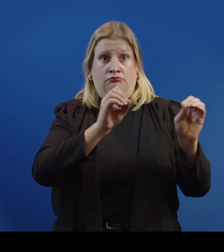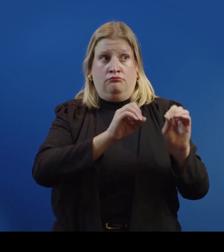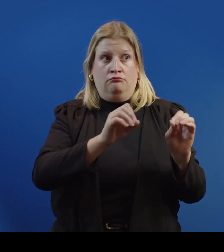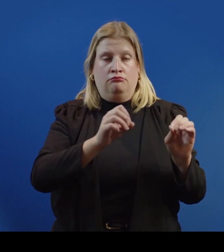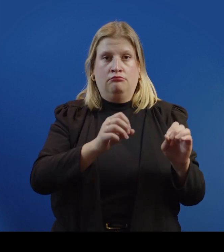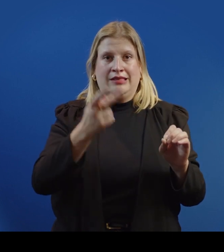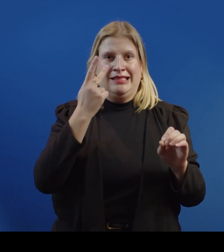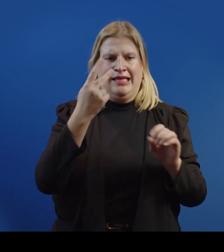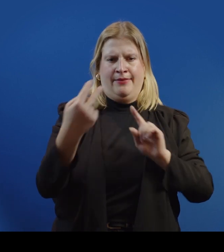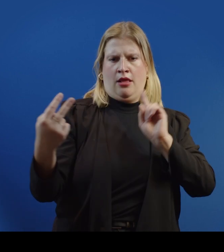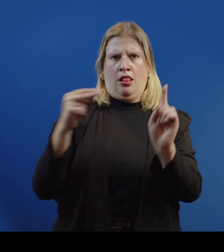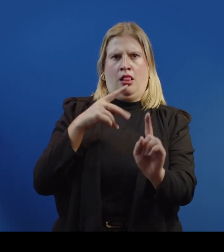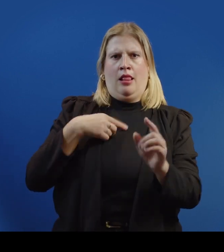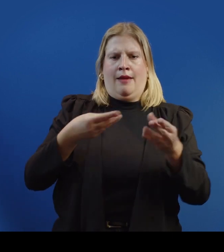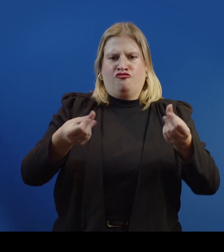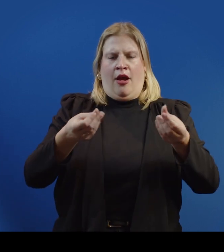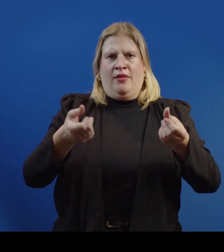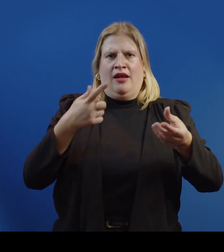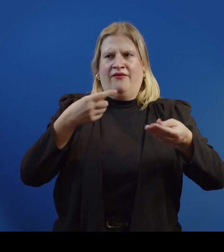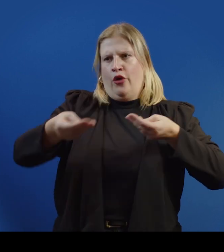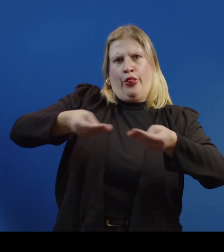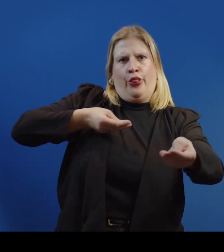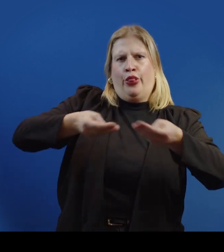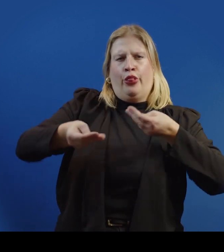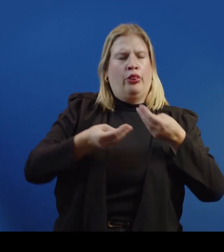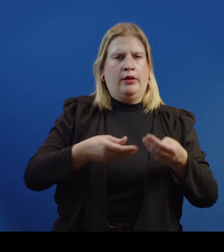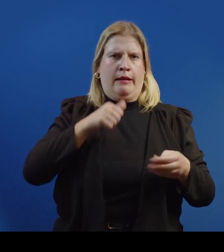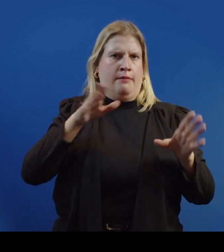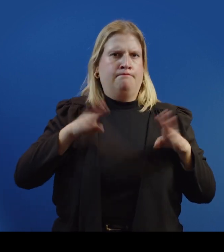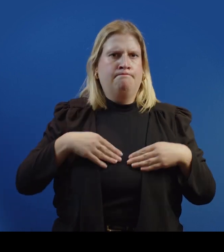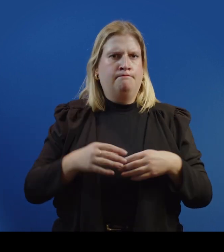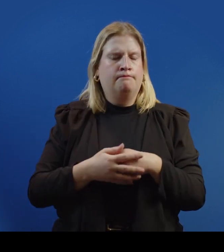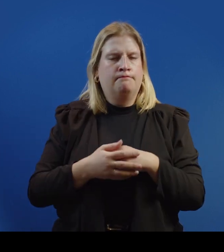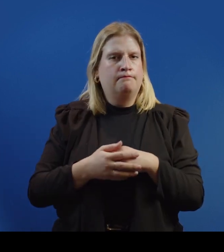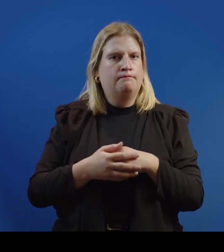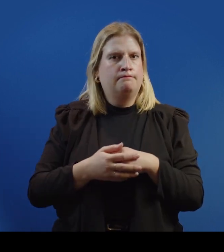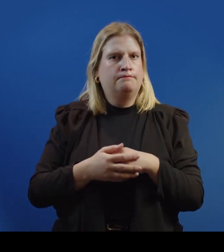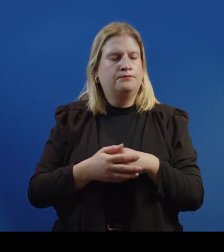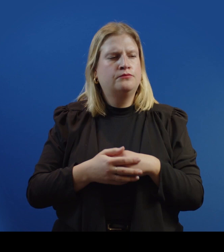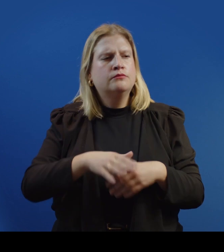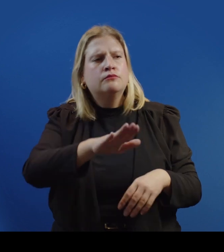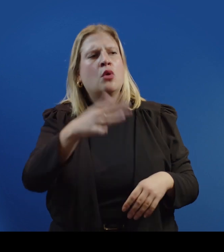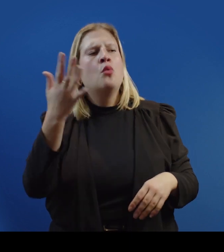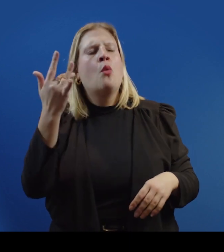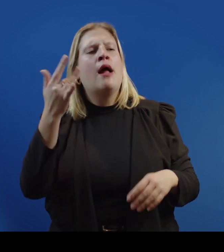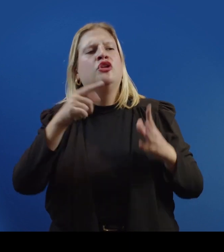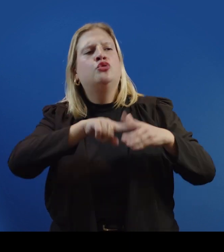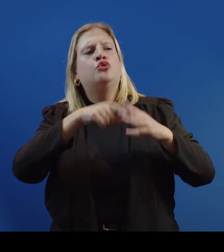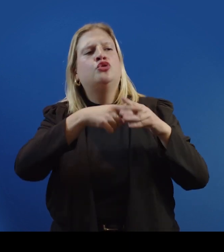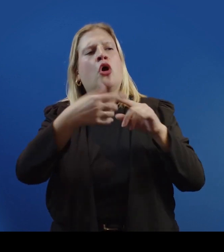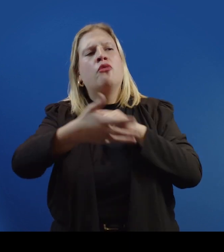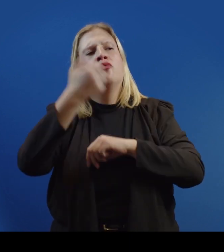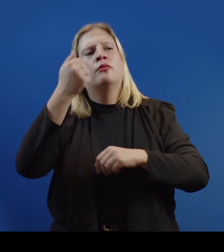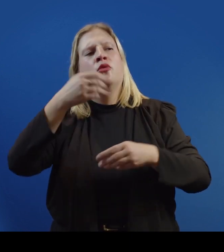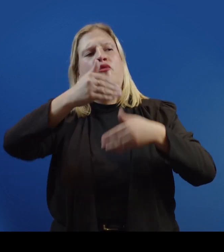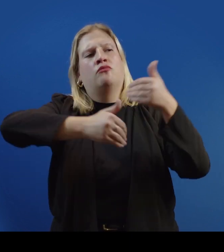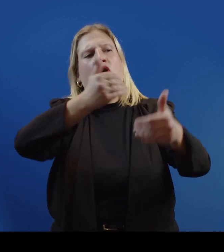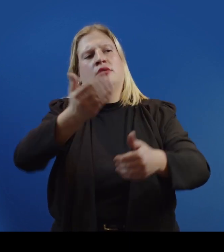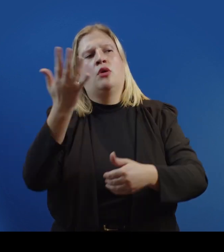I was seen as property to be bargained with. Like, that's not okay. [Narrator] Why did you start the removal process?